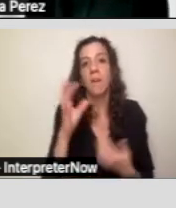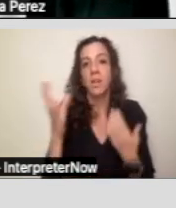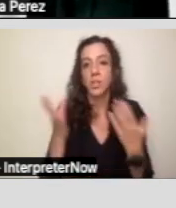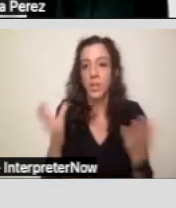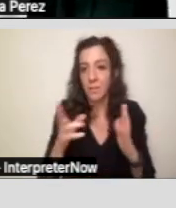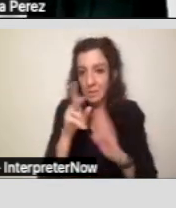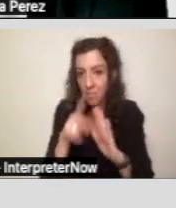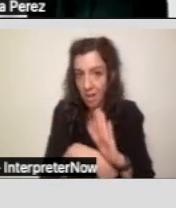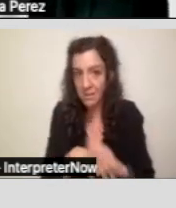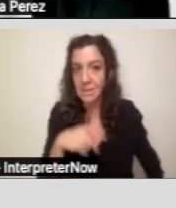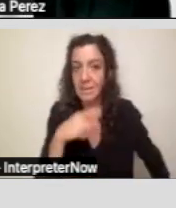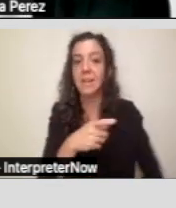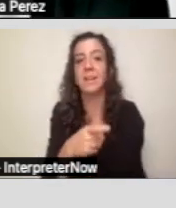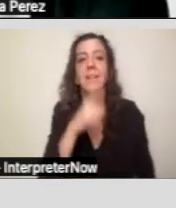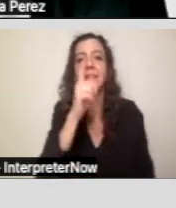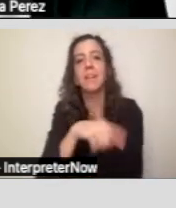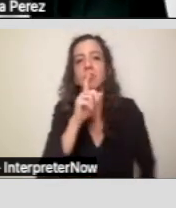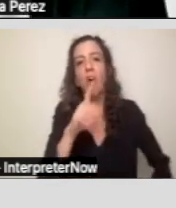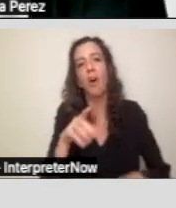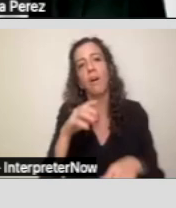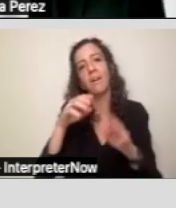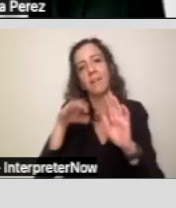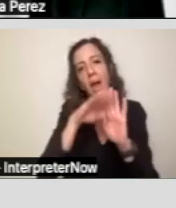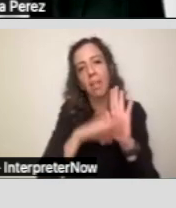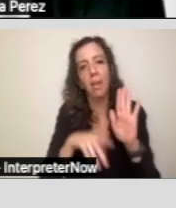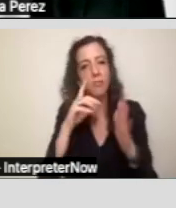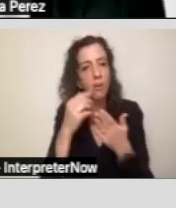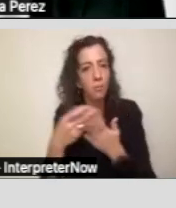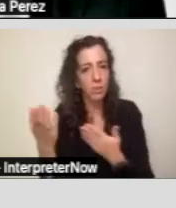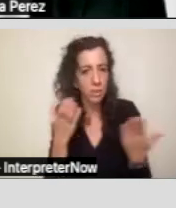These are guidelines for purchasing services and support from the regional center.